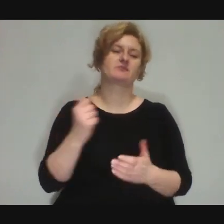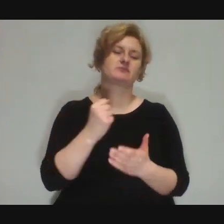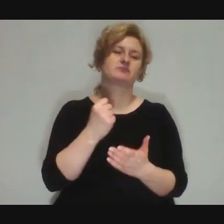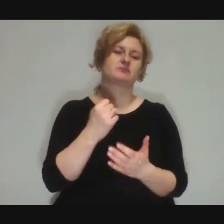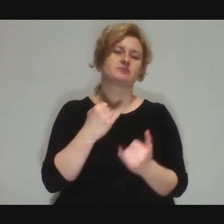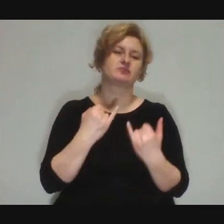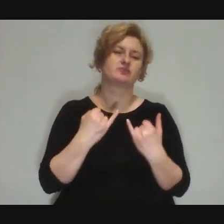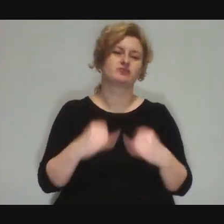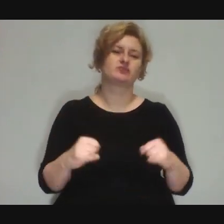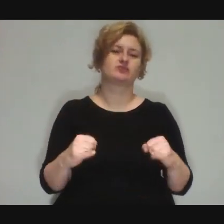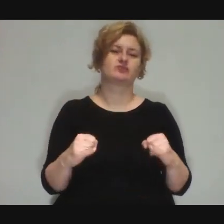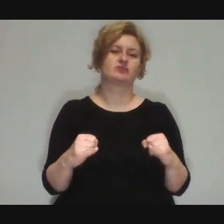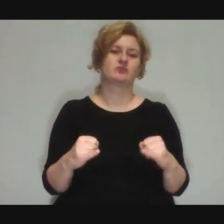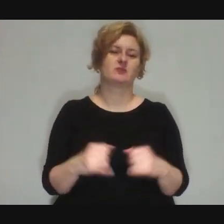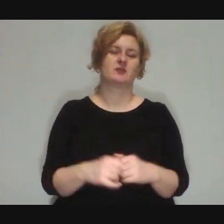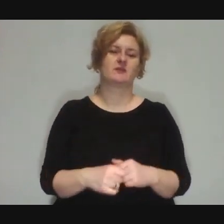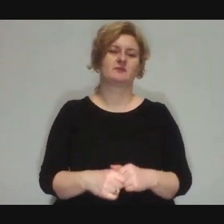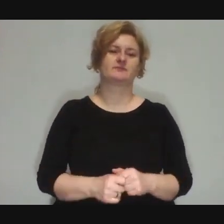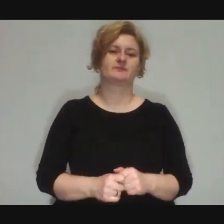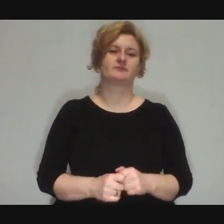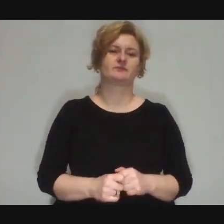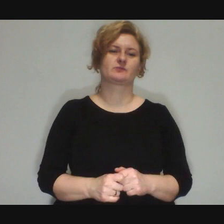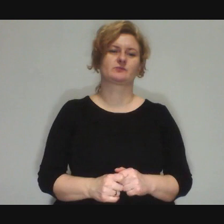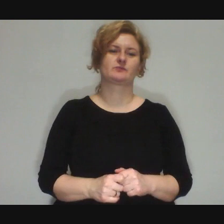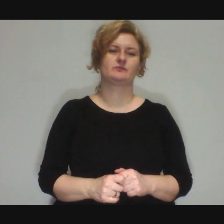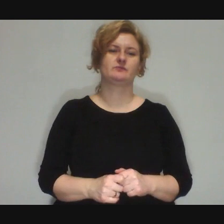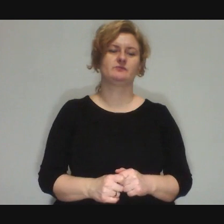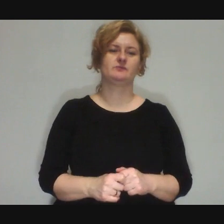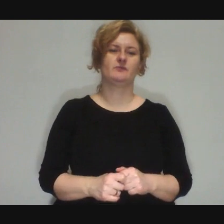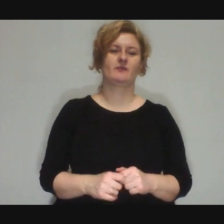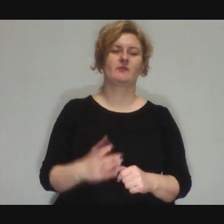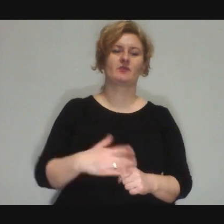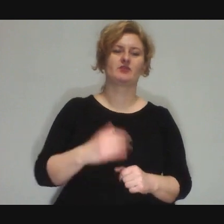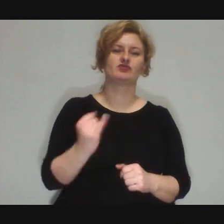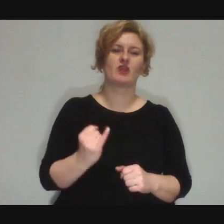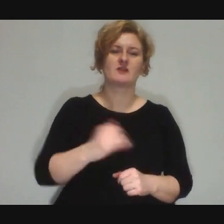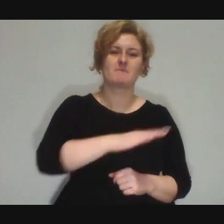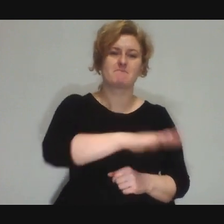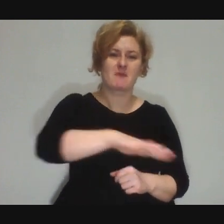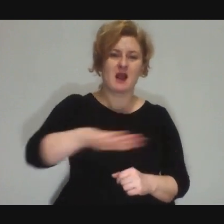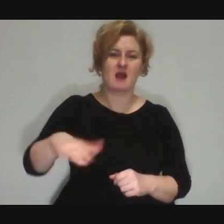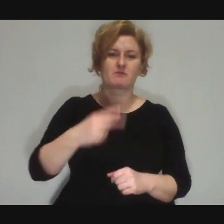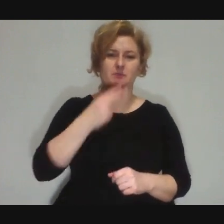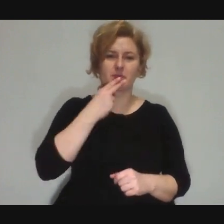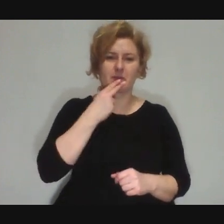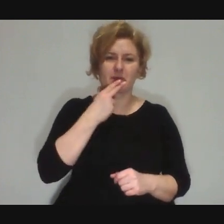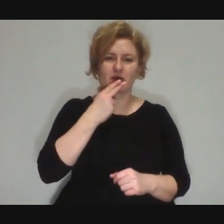starting from the fact that sometimes such little kids smoke cigarettes, swear like sailors,